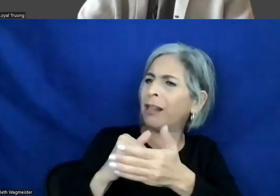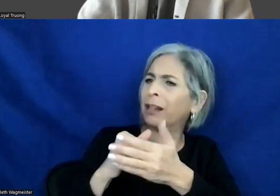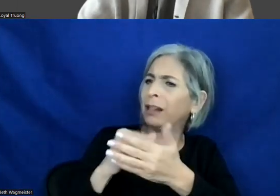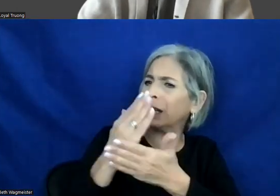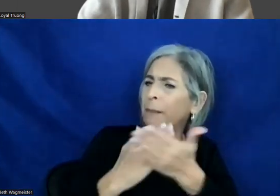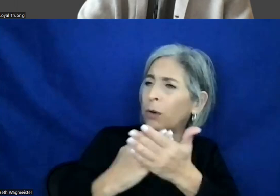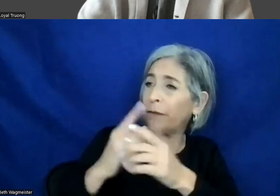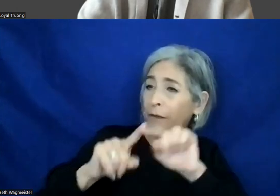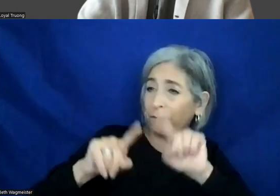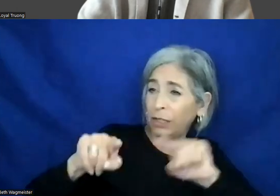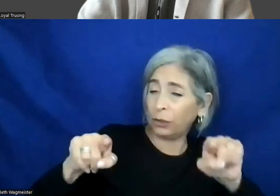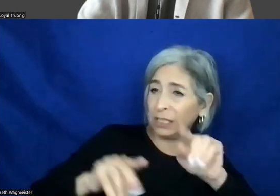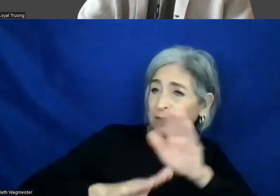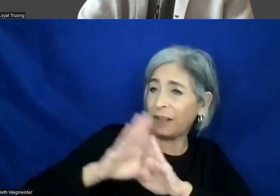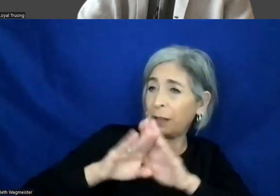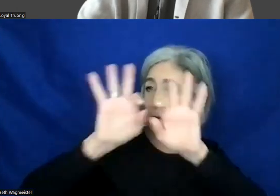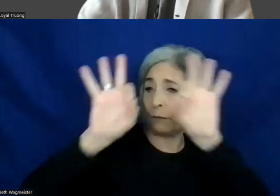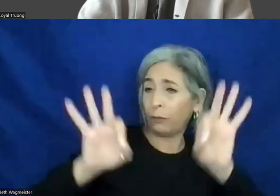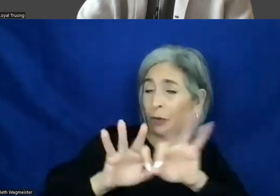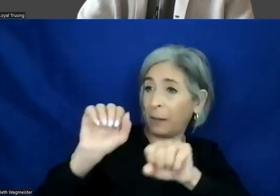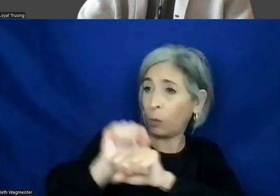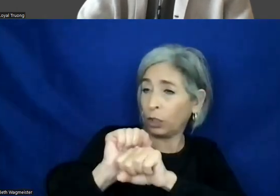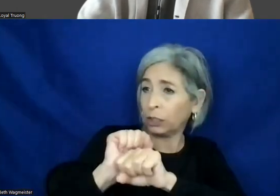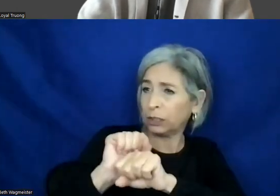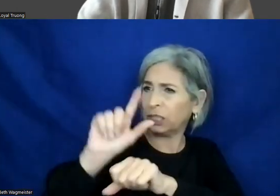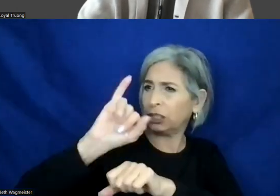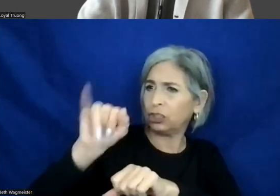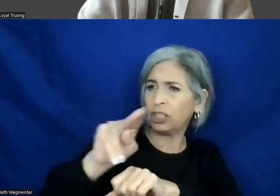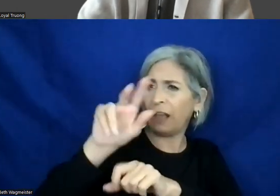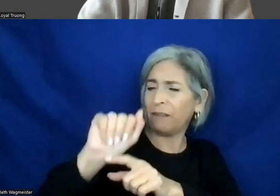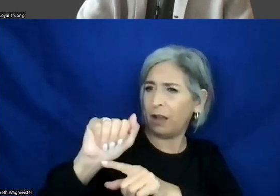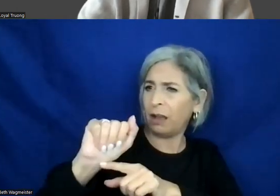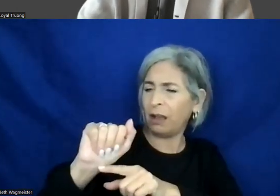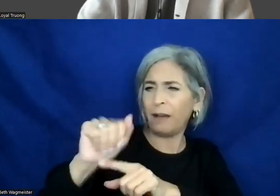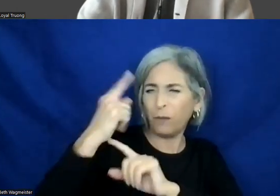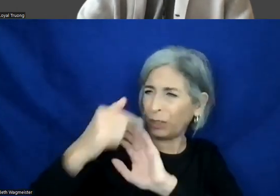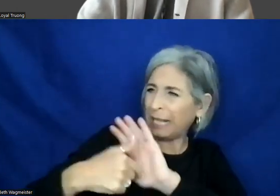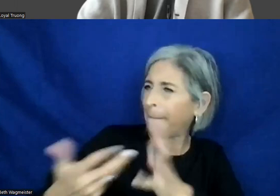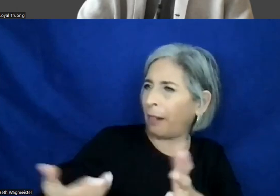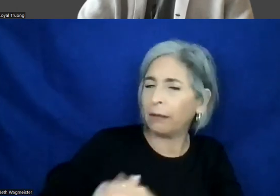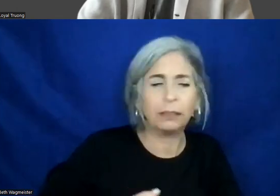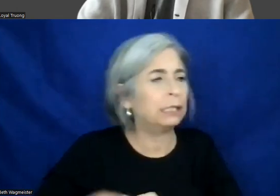various components, java, others for example. >> LOYAL TRUONG: Our design system,